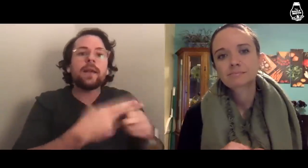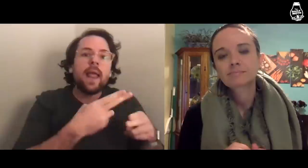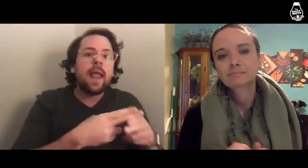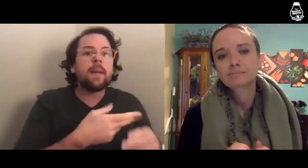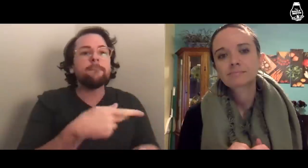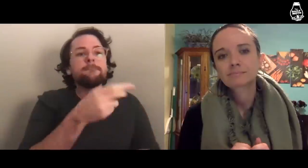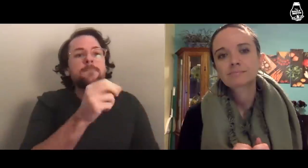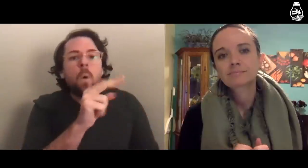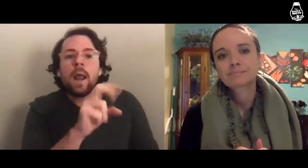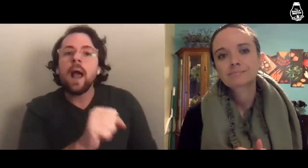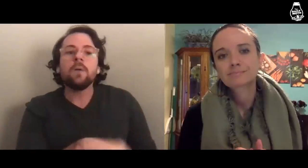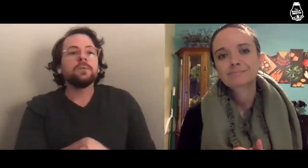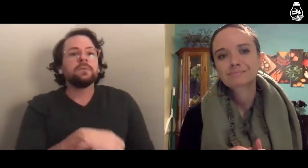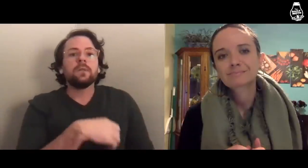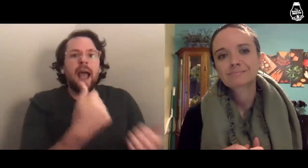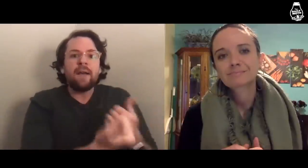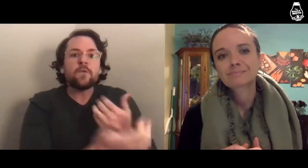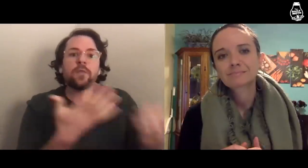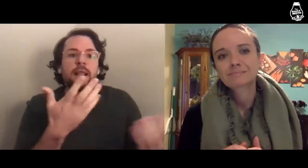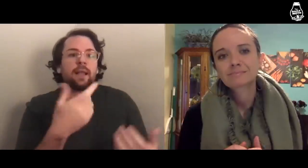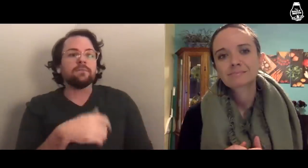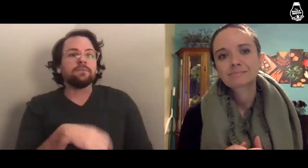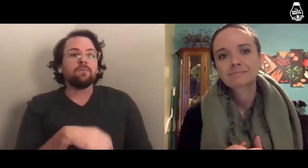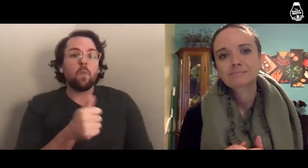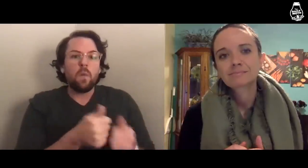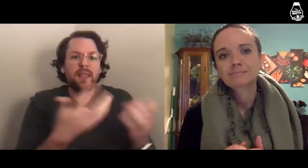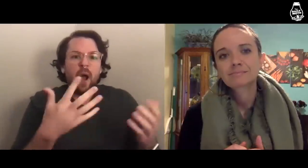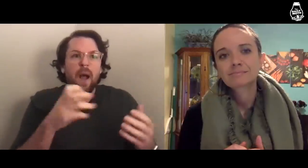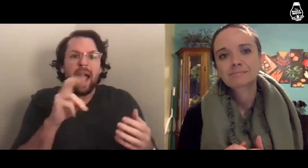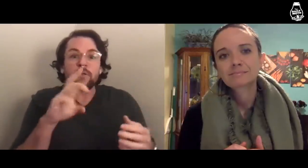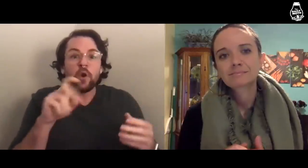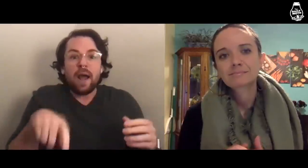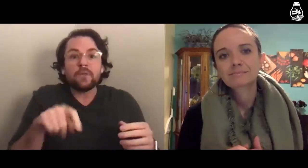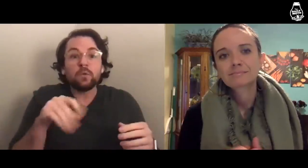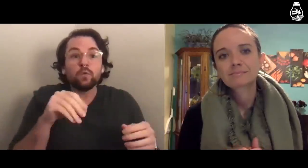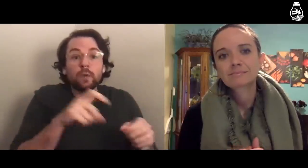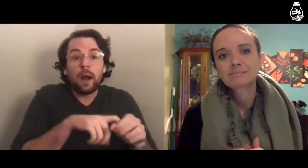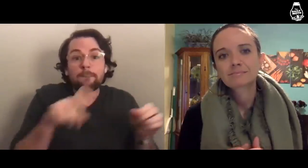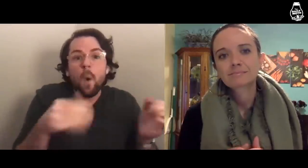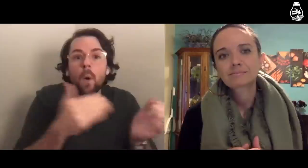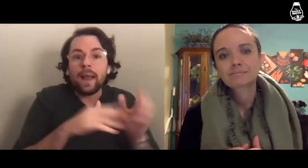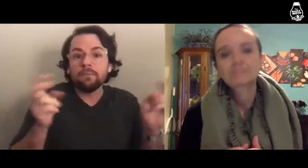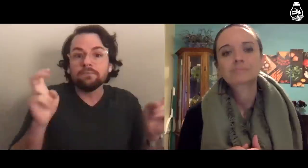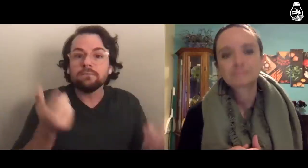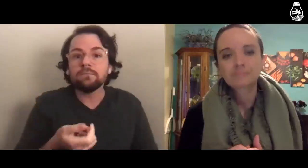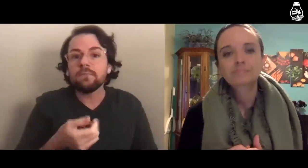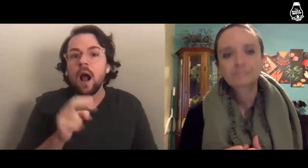name, pronouns, and everything without having to come out again